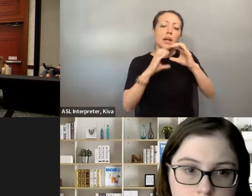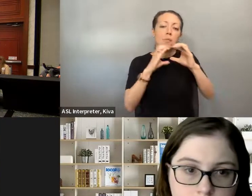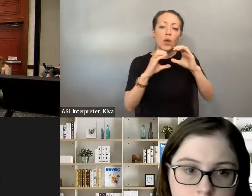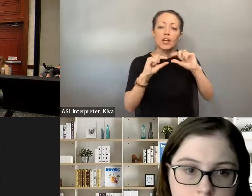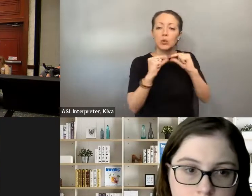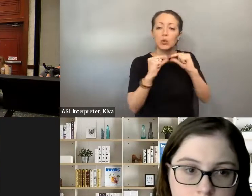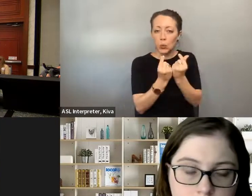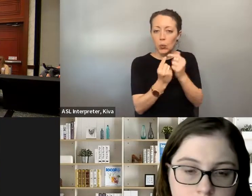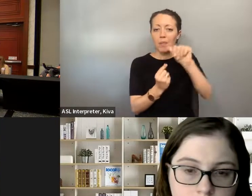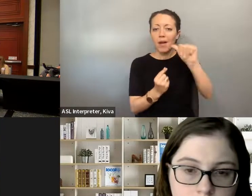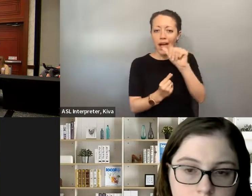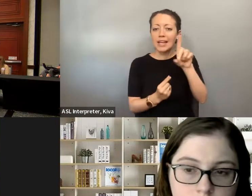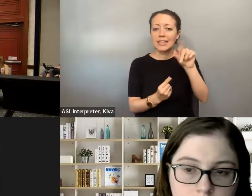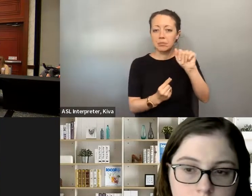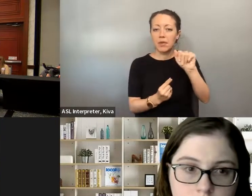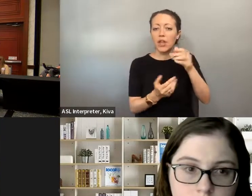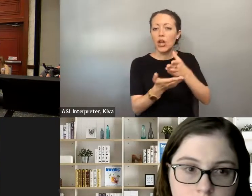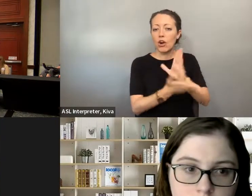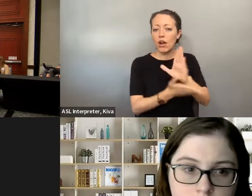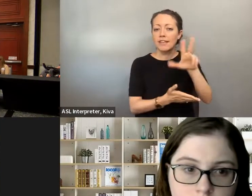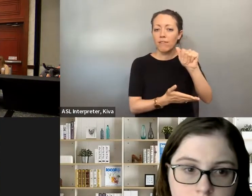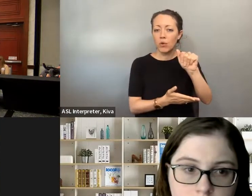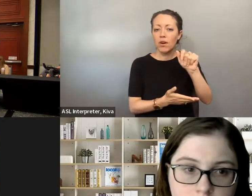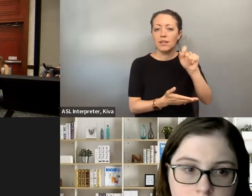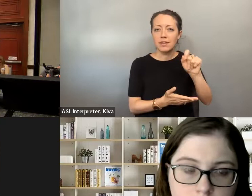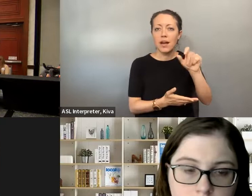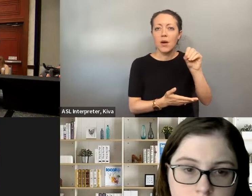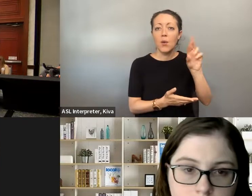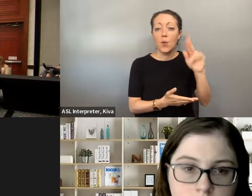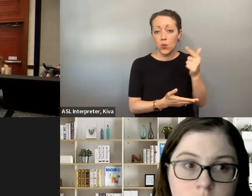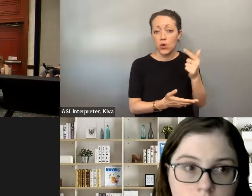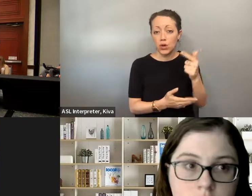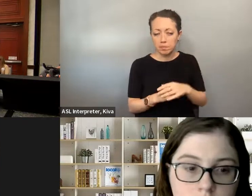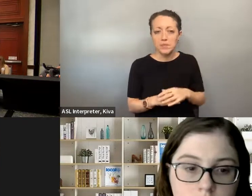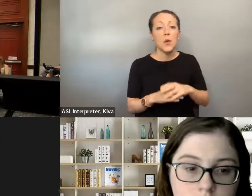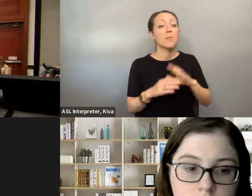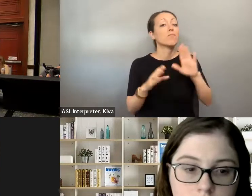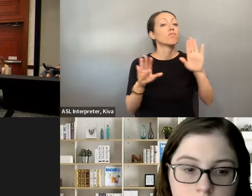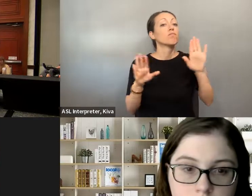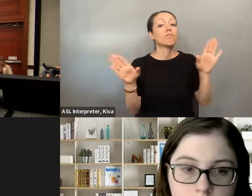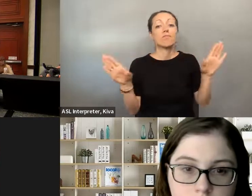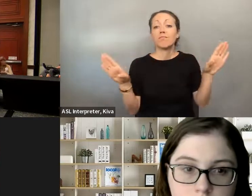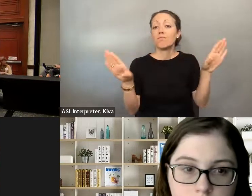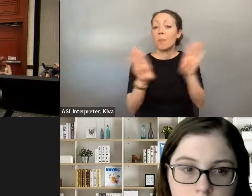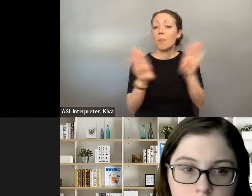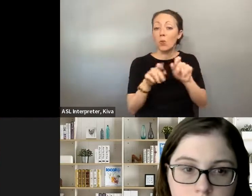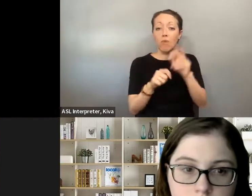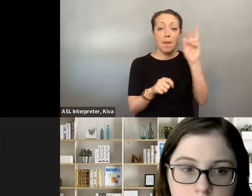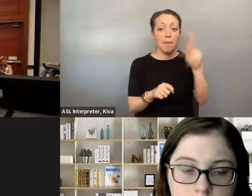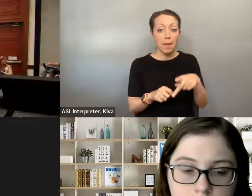summit and then if anyone wants to submit a question, they can do so at I want to remind everybody that we'll save the questions that are in the chat and answer those after the summit, and then if anyone wants to submit a question, they can do so at communications group at disability rights, florida org so to close out our summit today, and I introduce our executive